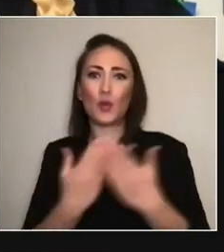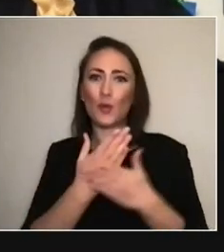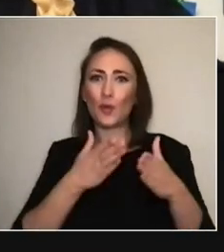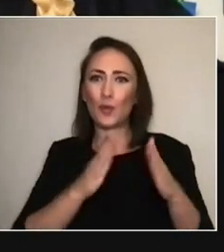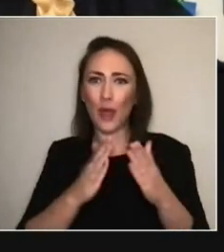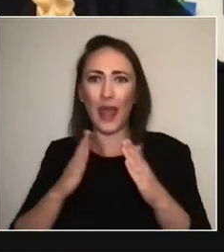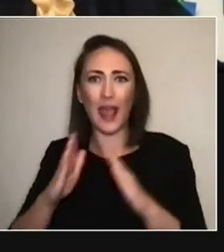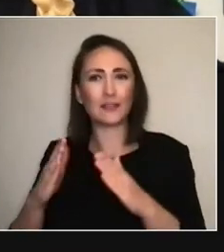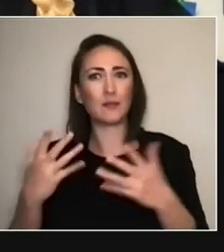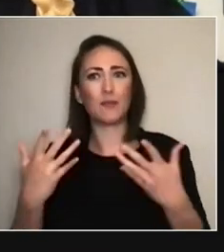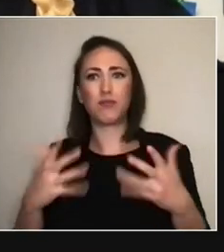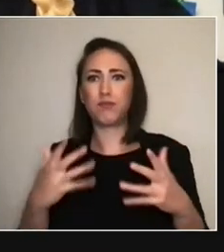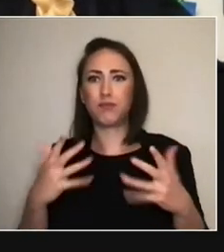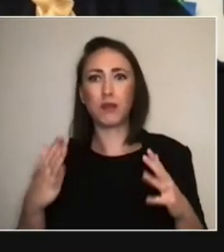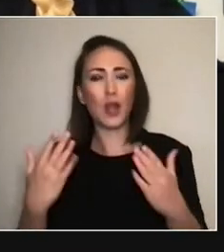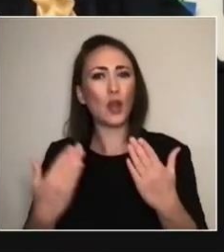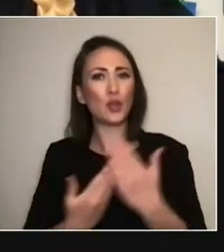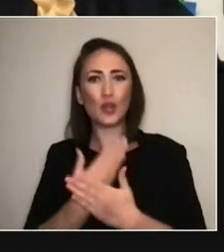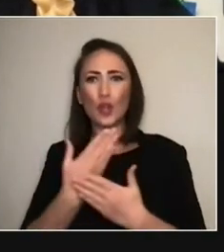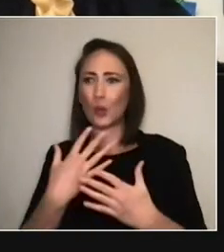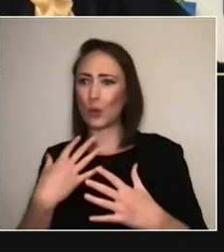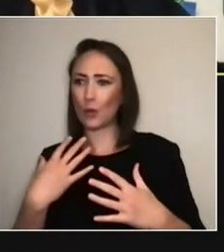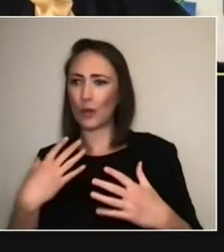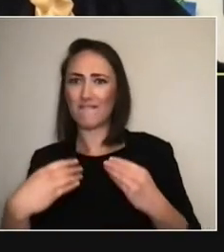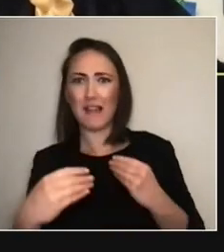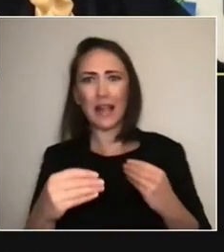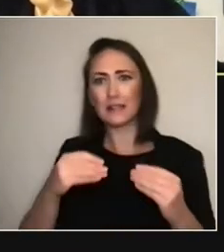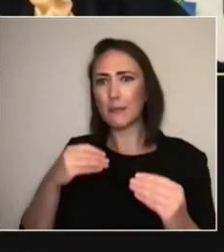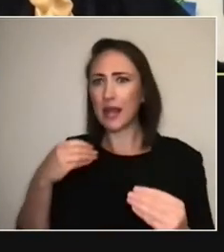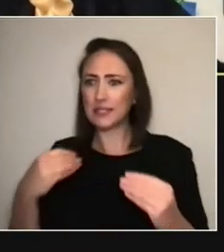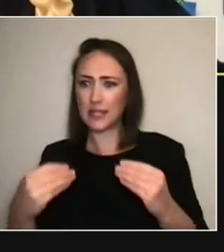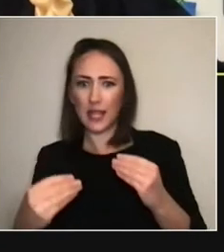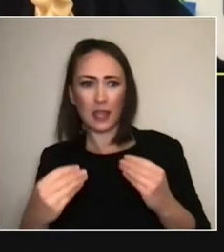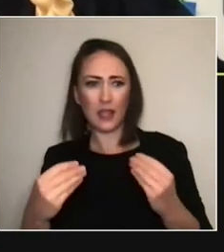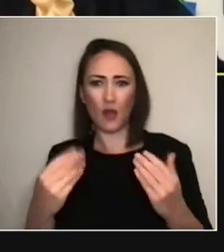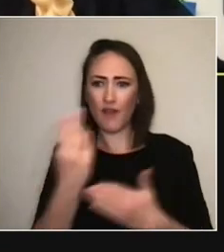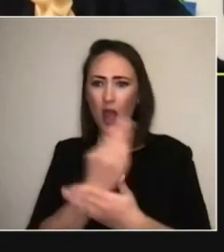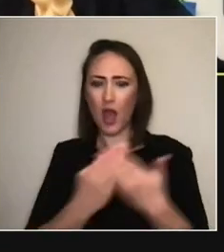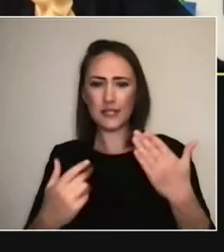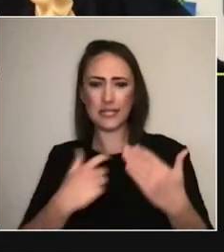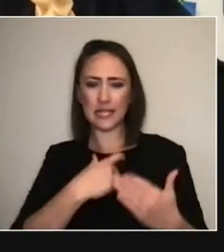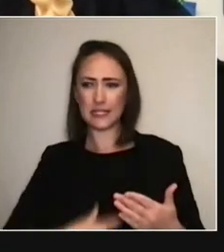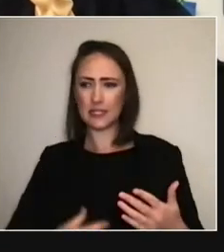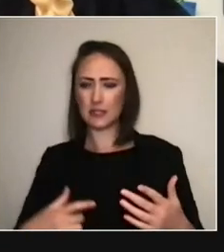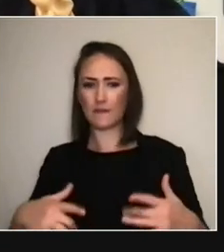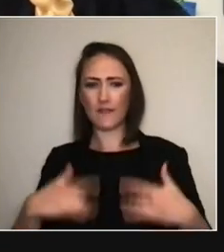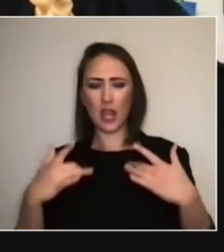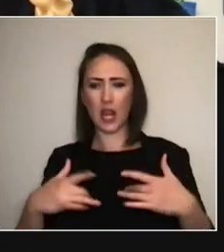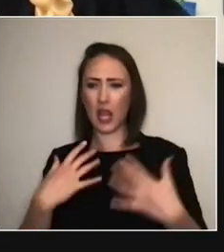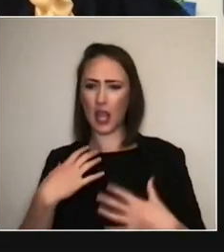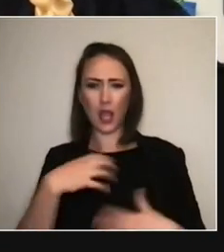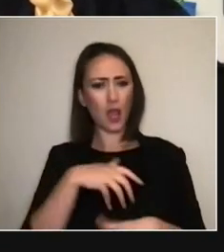the new fluidity that people are finding, and I hope that there's something in that, like,